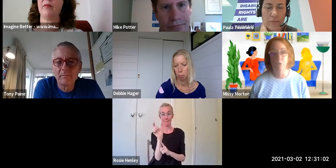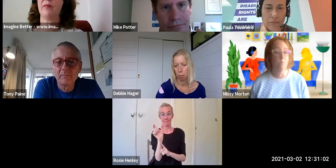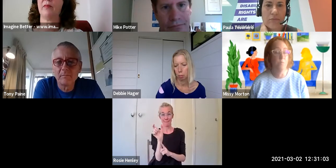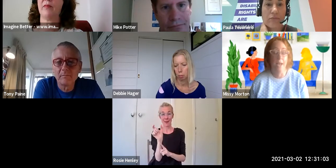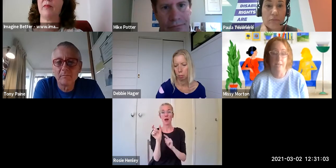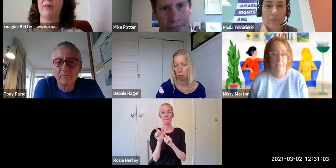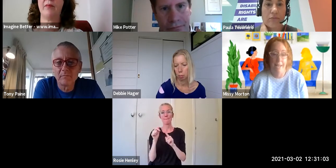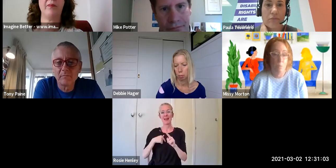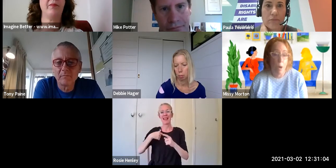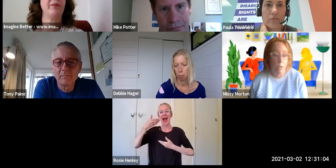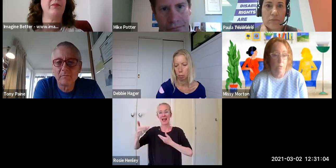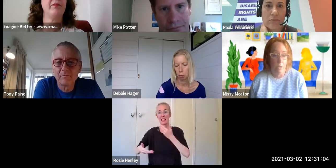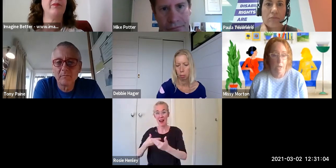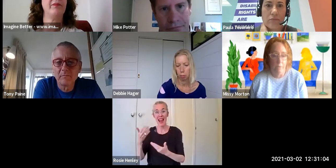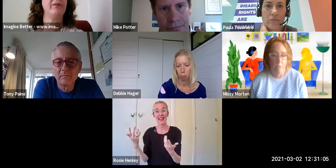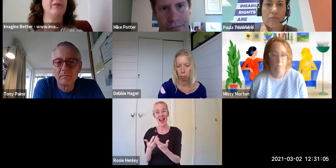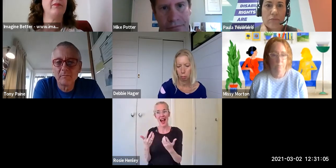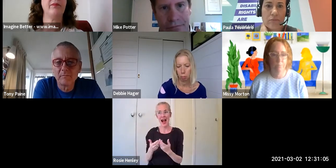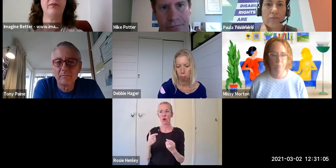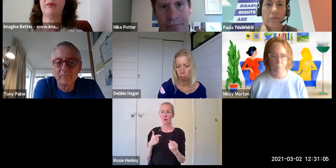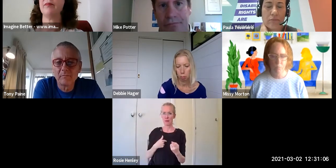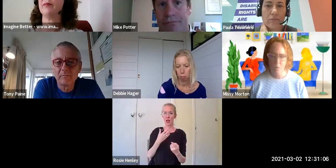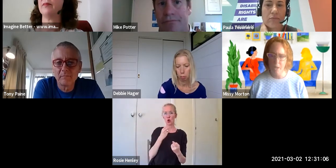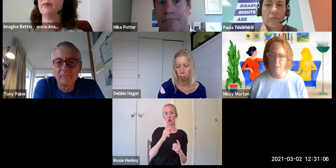whom that's part of their lives.